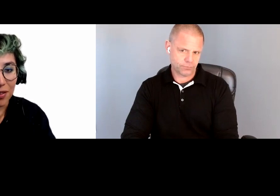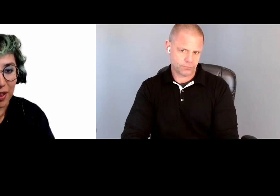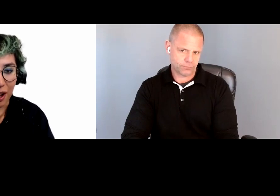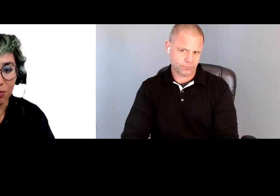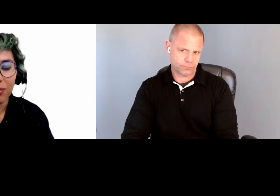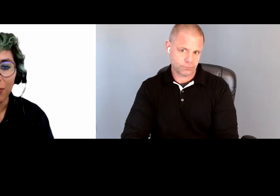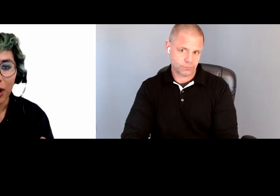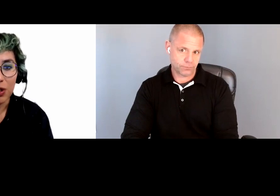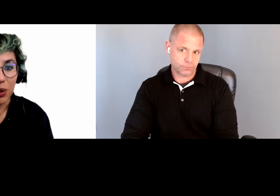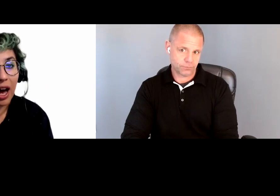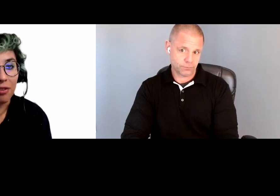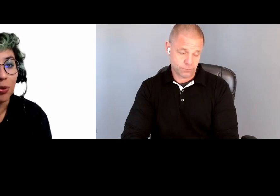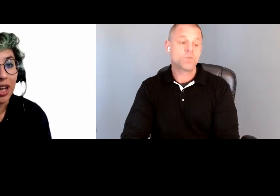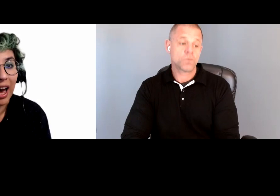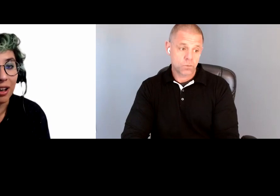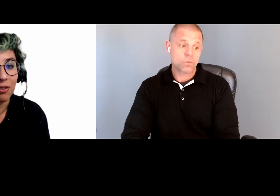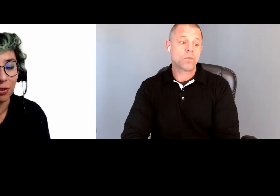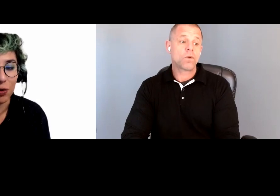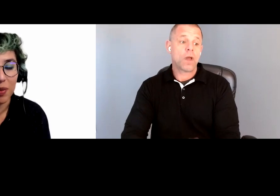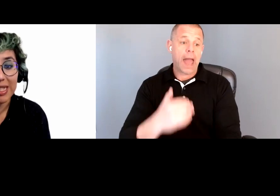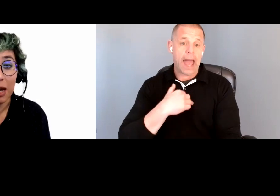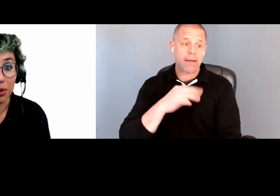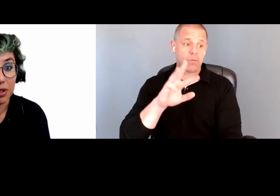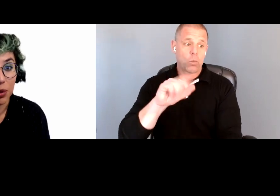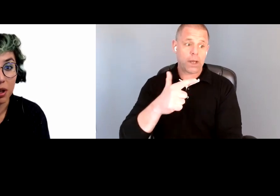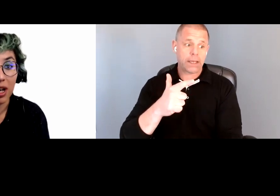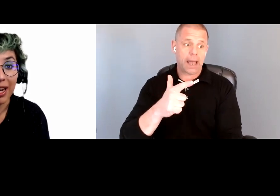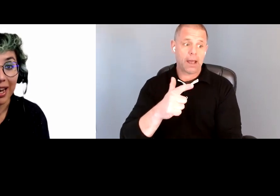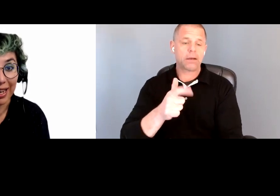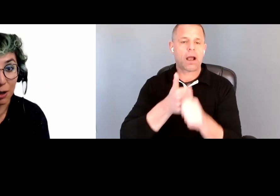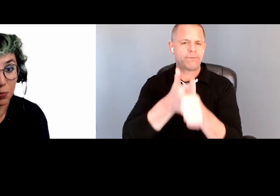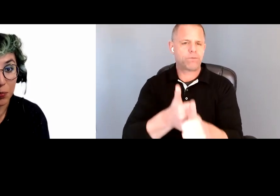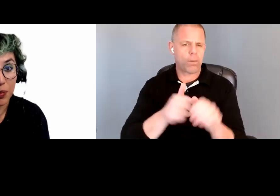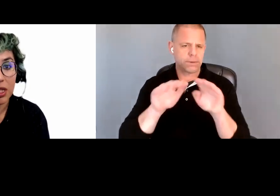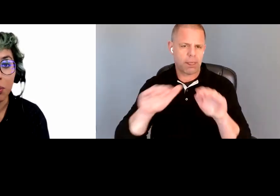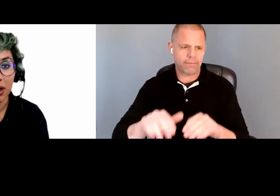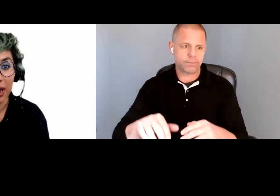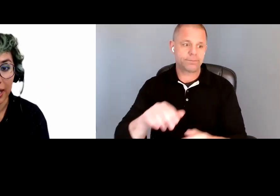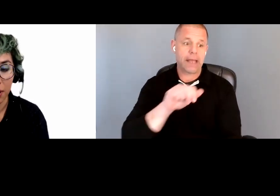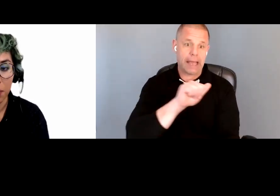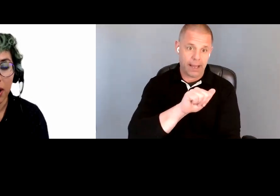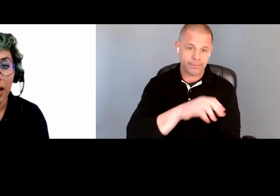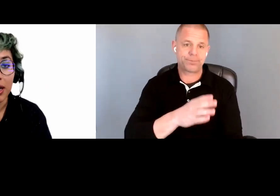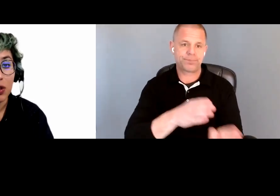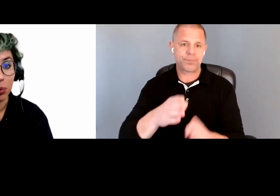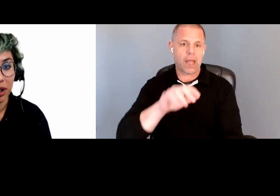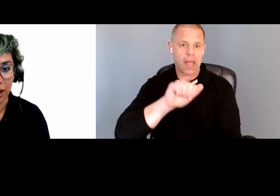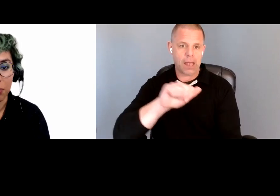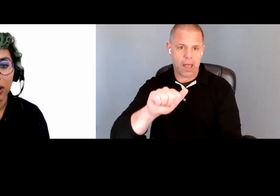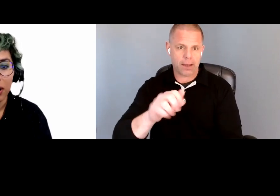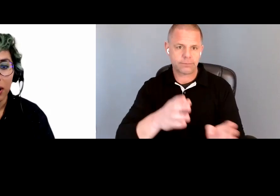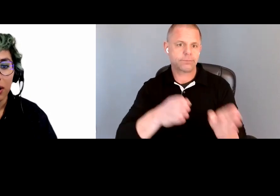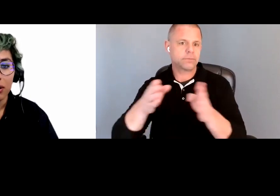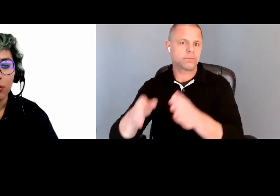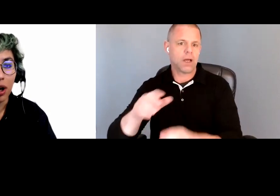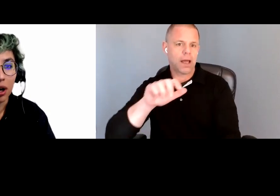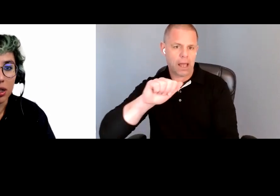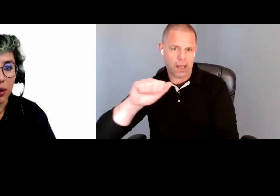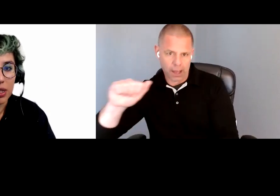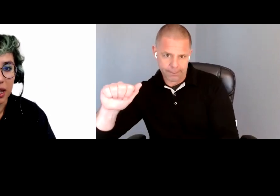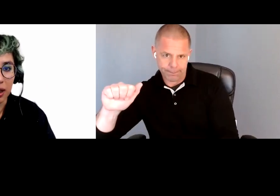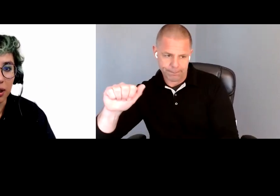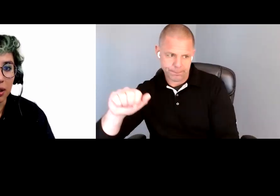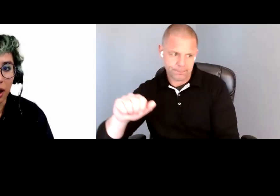After that, we do have WCAG conformance levels, which are A, AA, and AAA. We are going to take